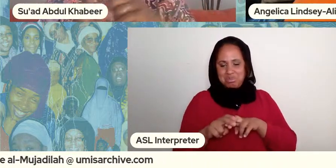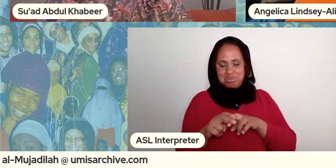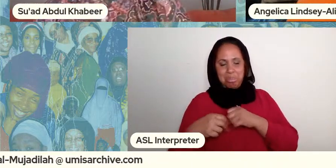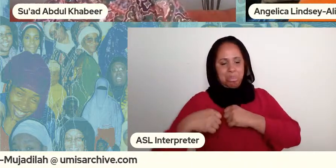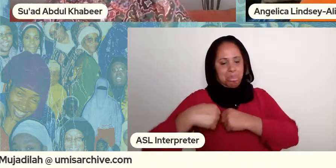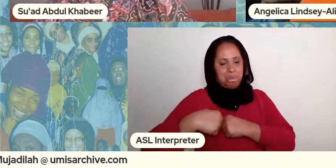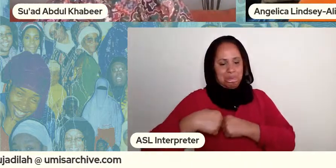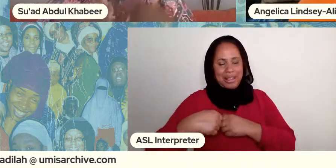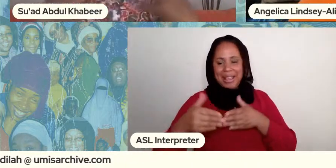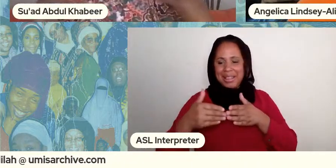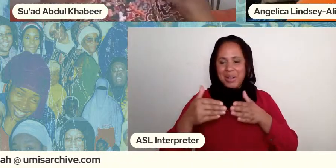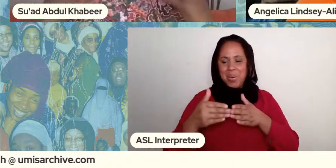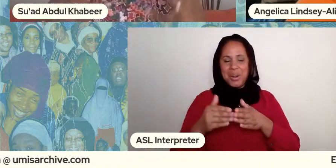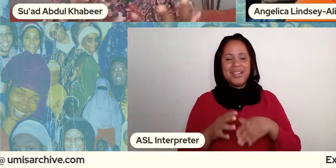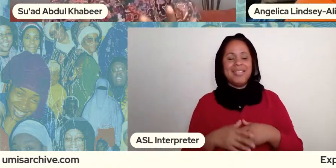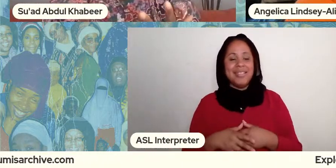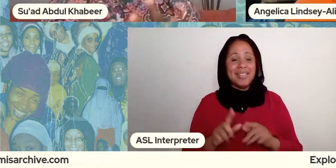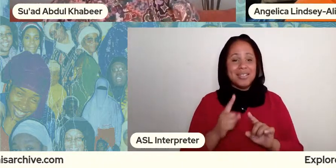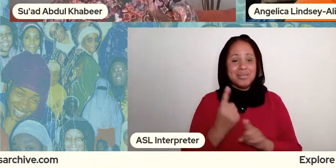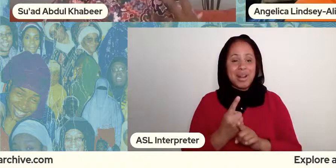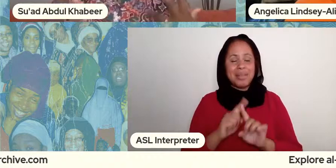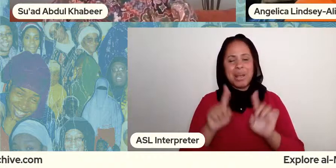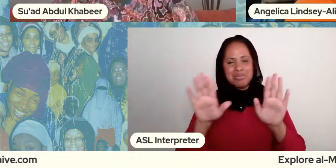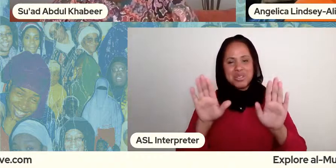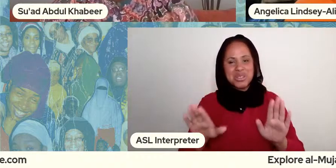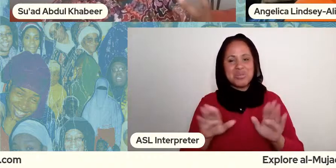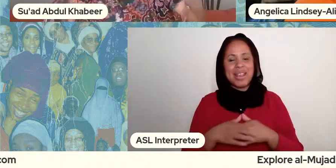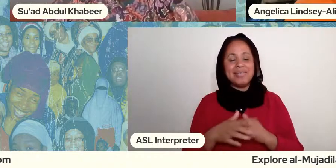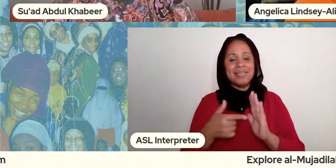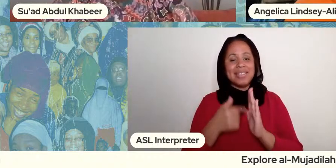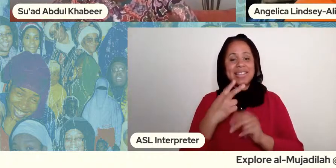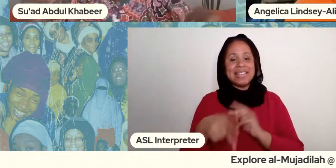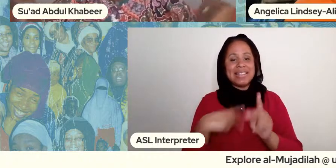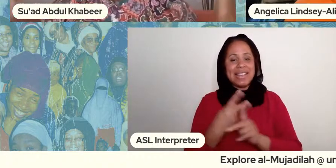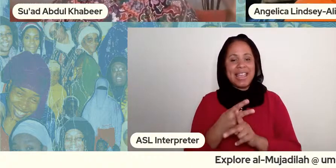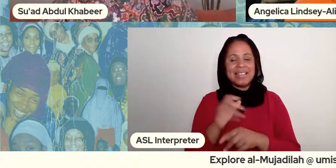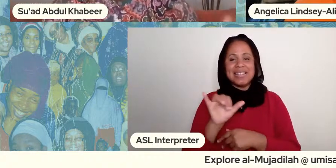right but but it was great you know like this kind of thing with your afros and there's probably some